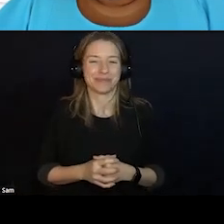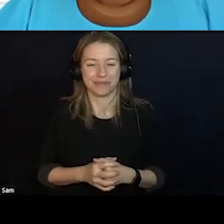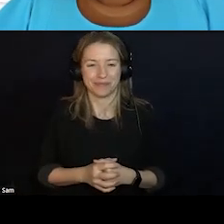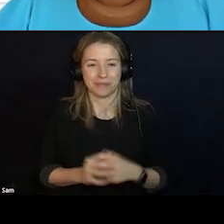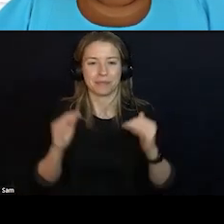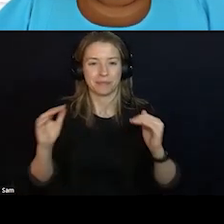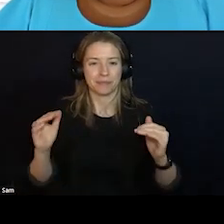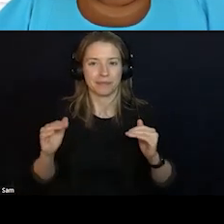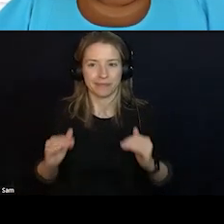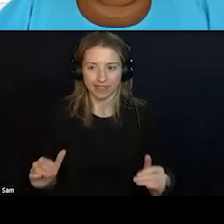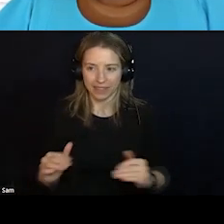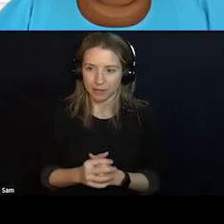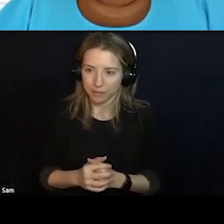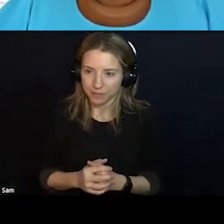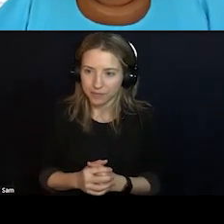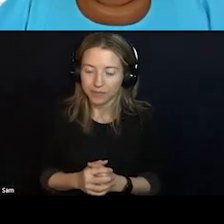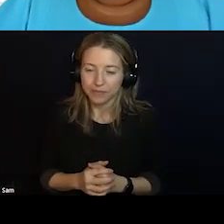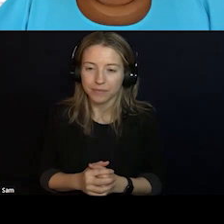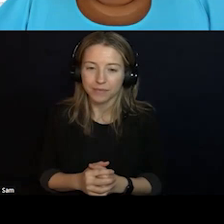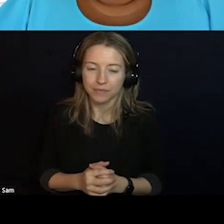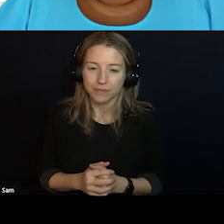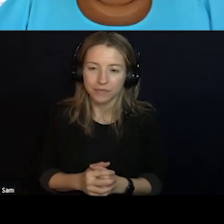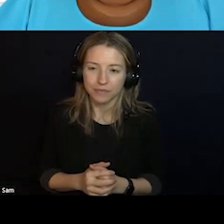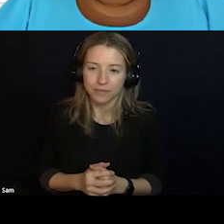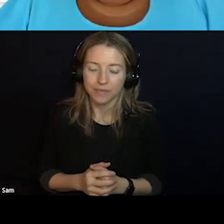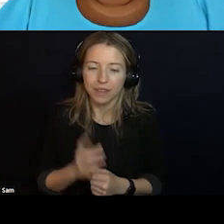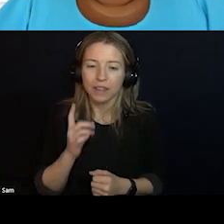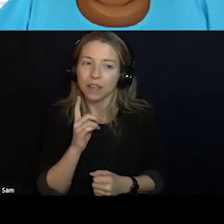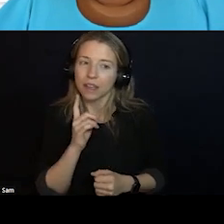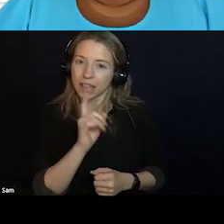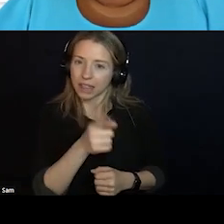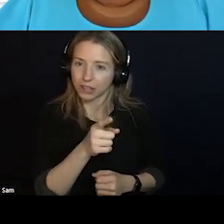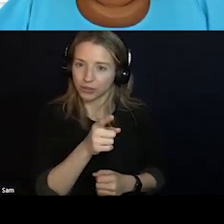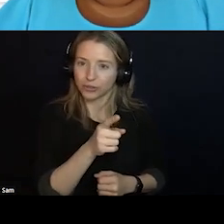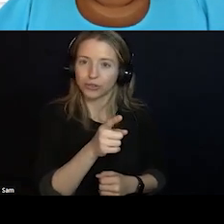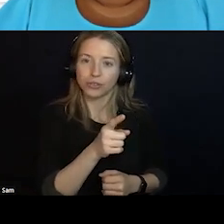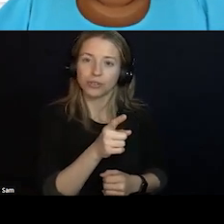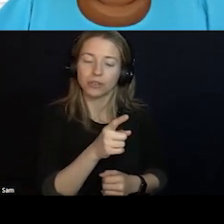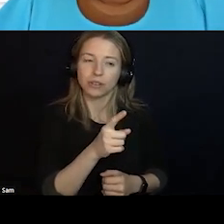AND HERE I'LL JUST MAKE A NOTE TO HIGHLIGHT POOJA